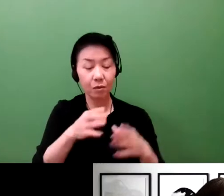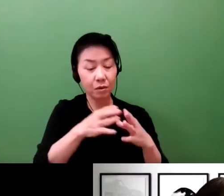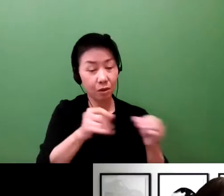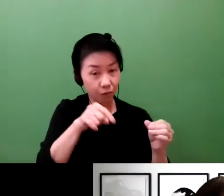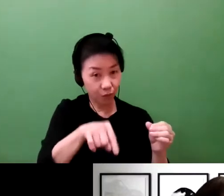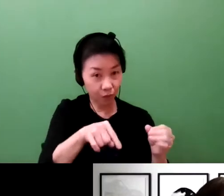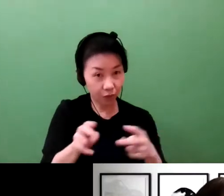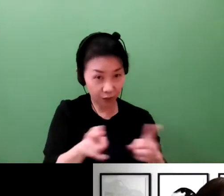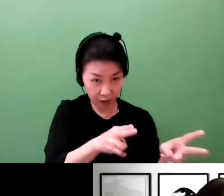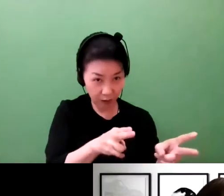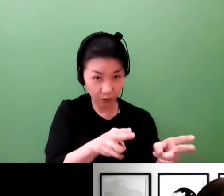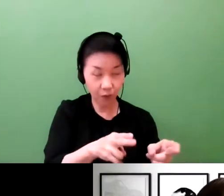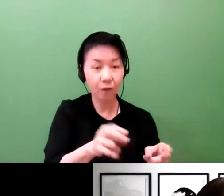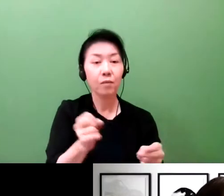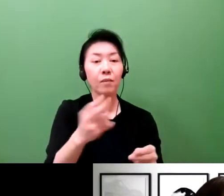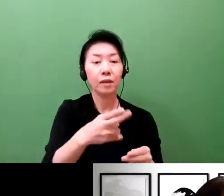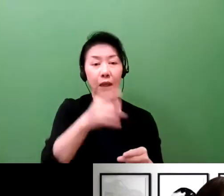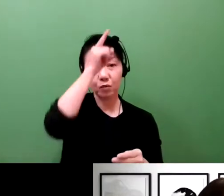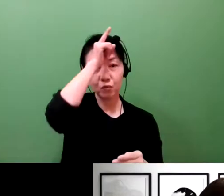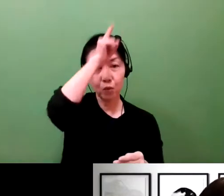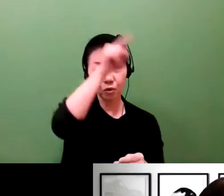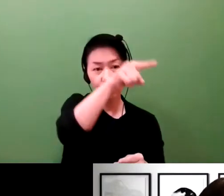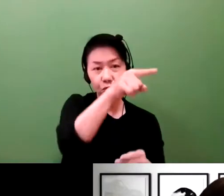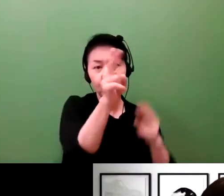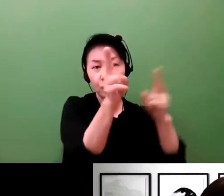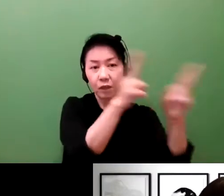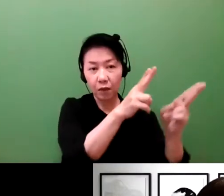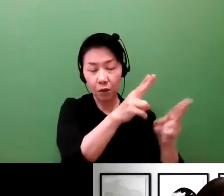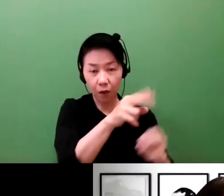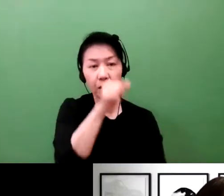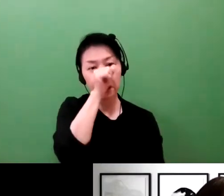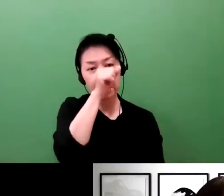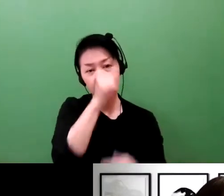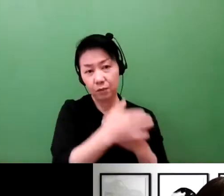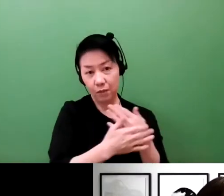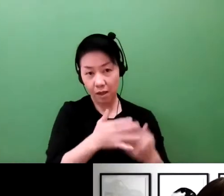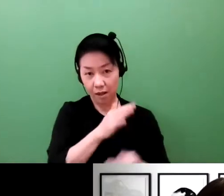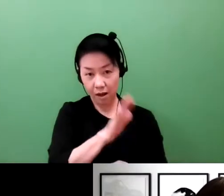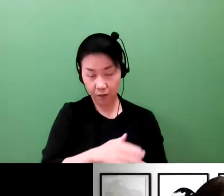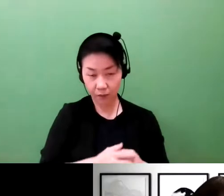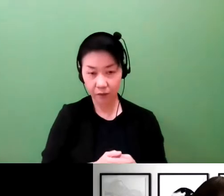in terms of system, in some way is more sophisticated.